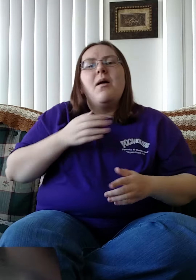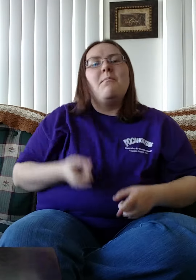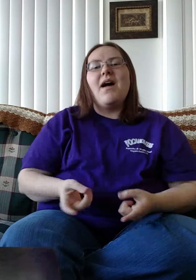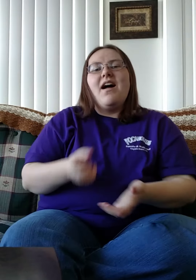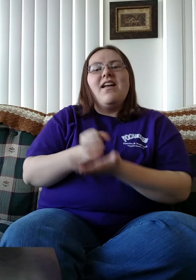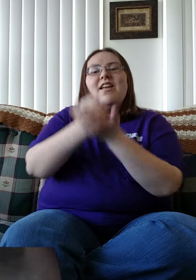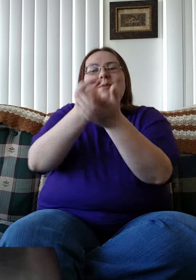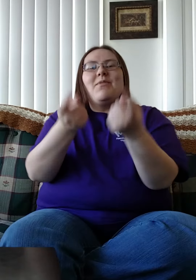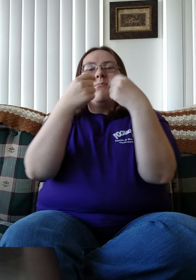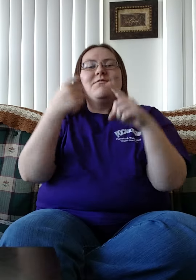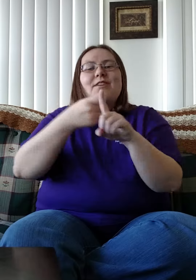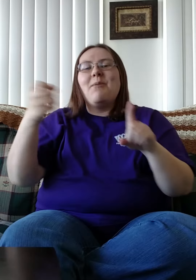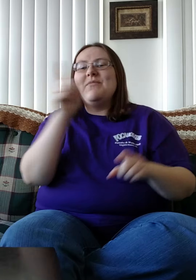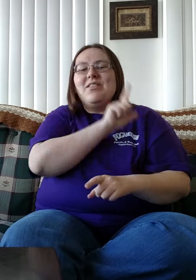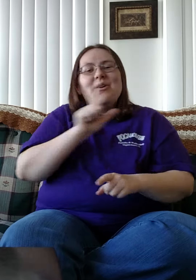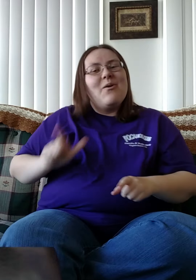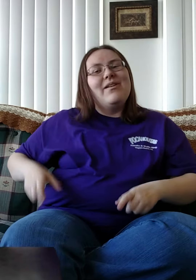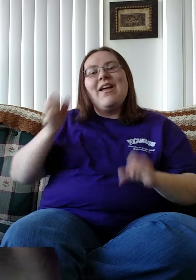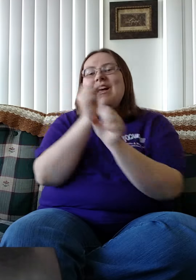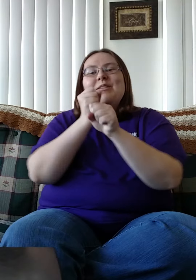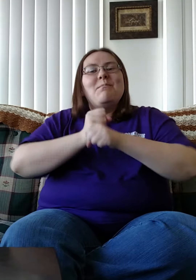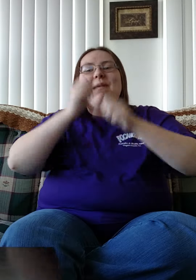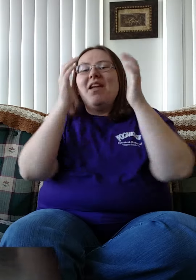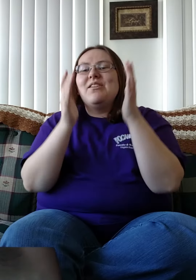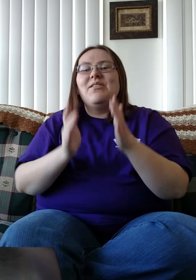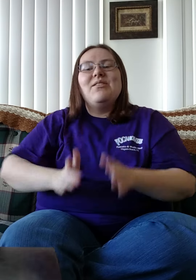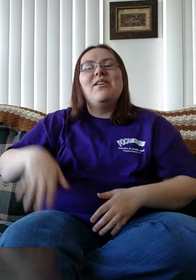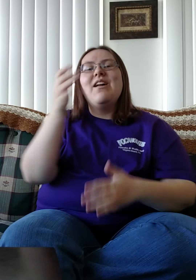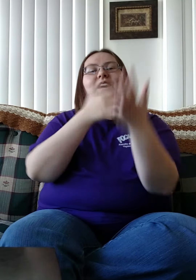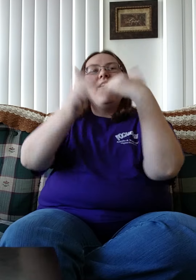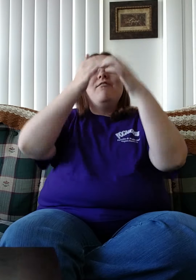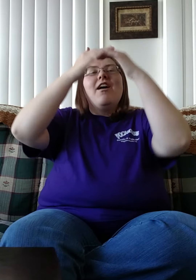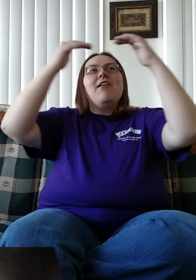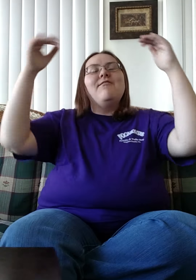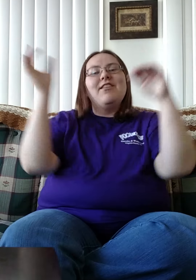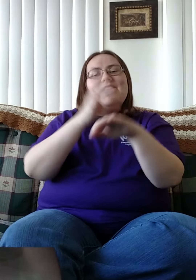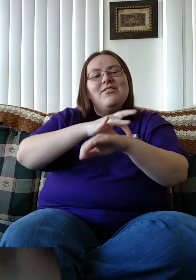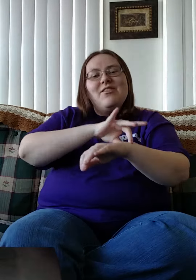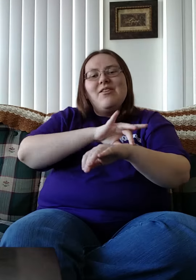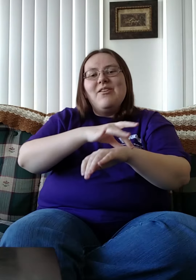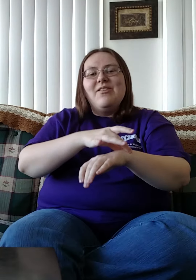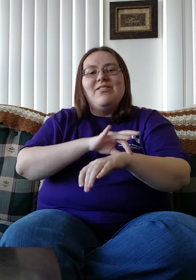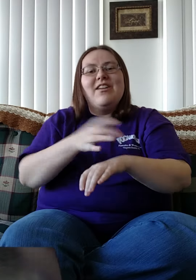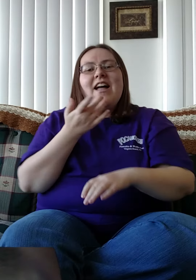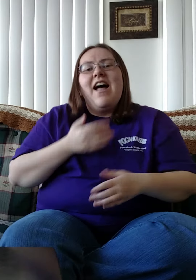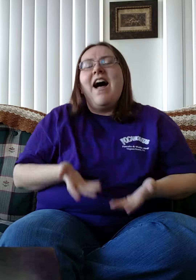My help comes from the Lord The maker of heaven and earth